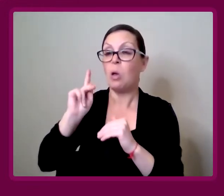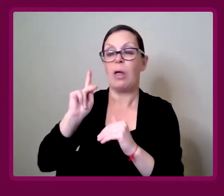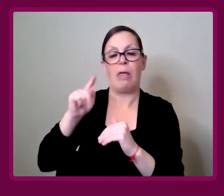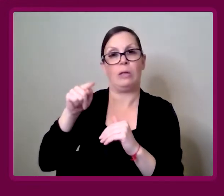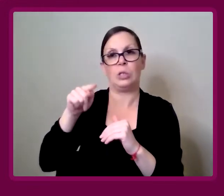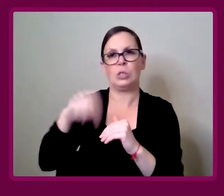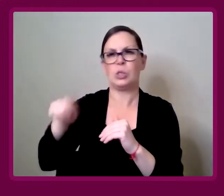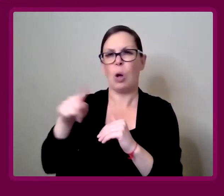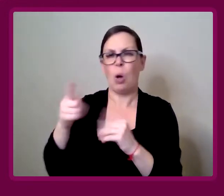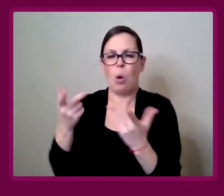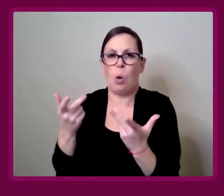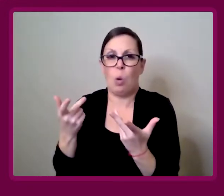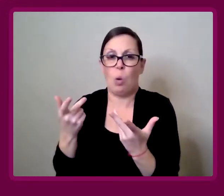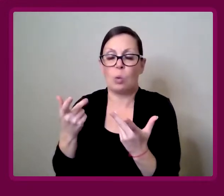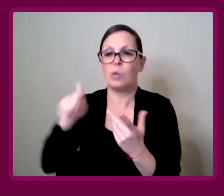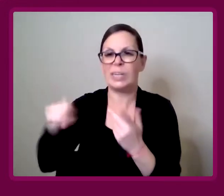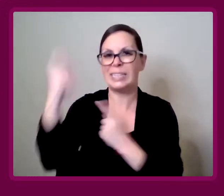These kind of things just weren't considered then.